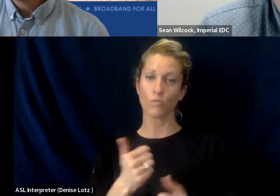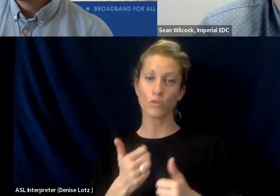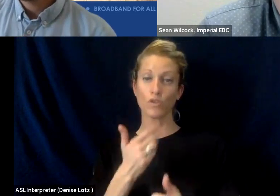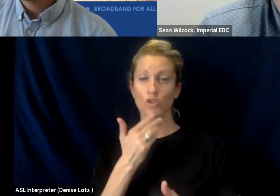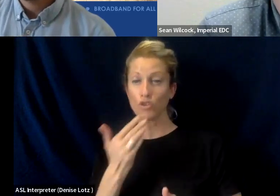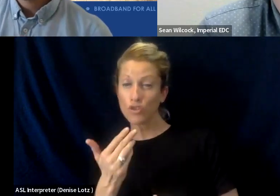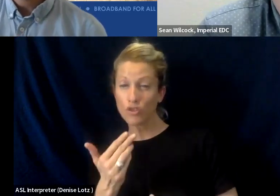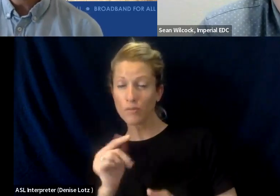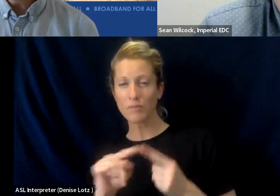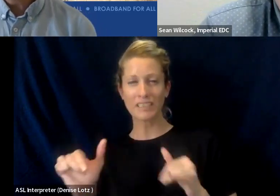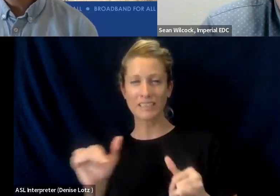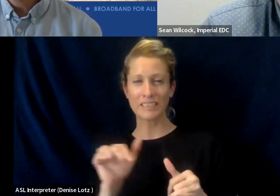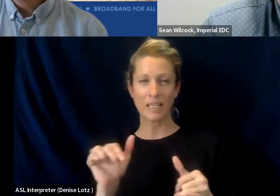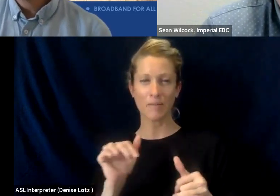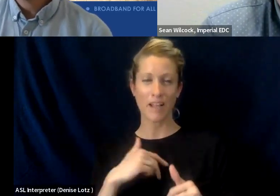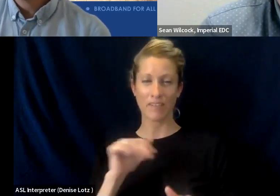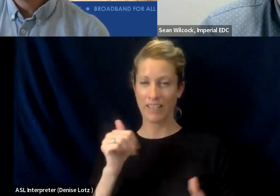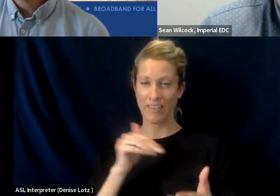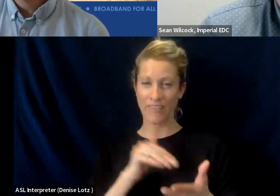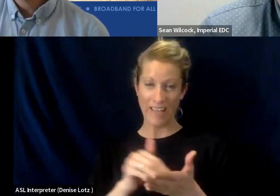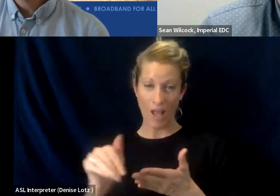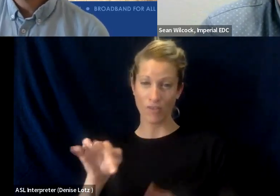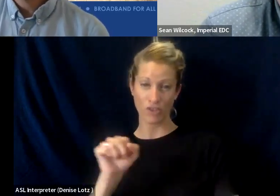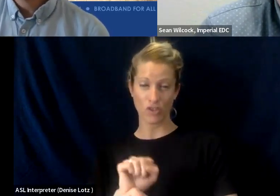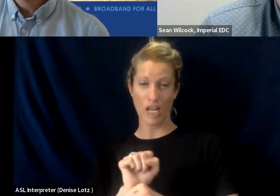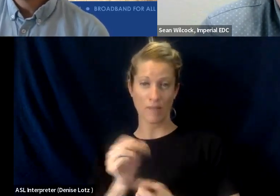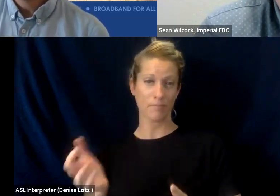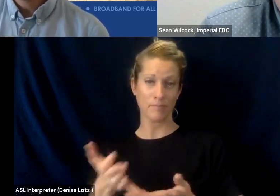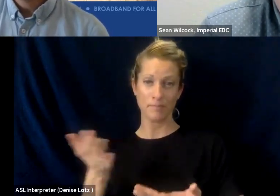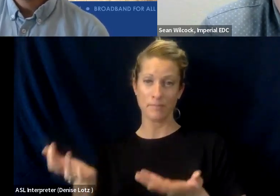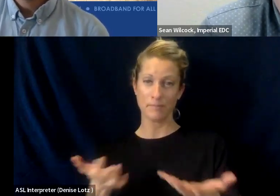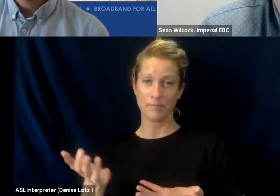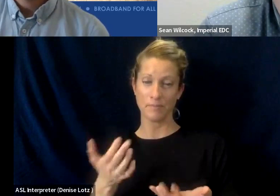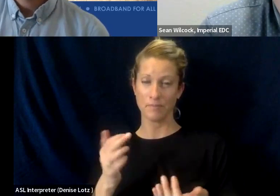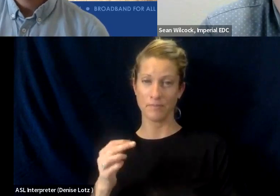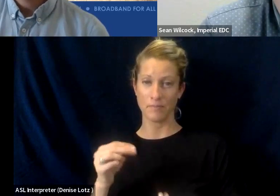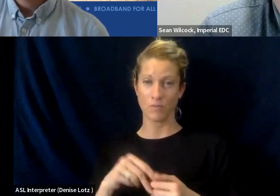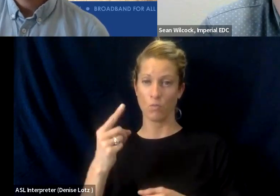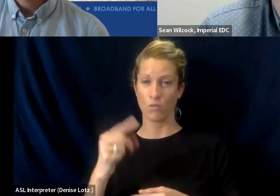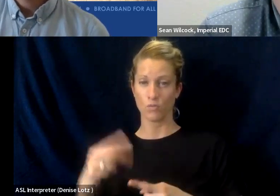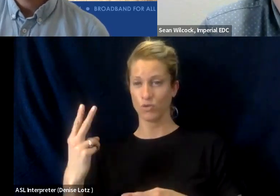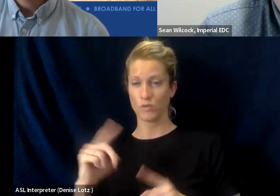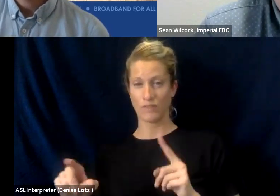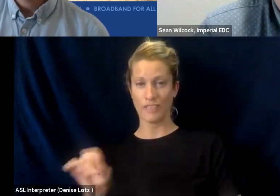we're creating tens of thousands of jobs, and in one or 2 industries, and we don't have